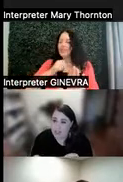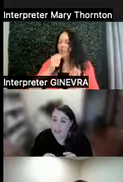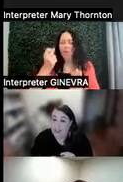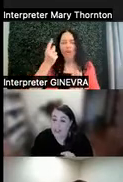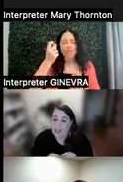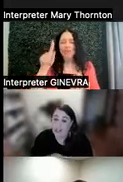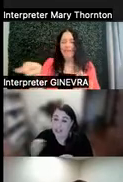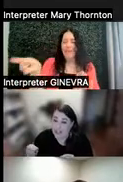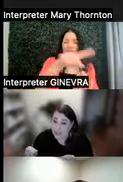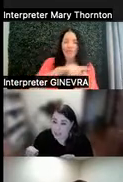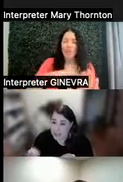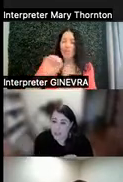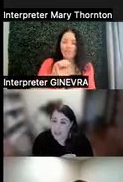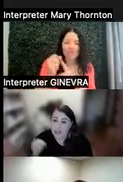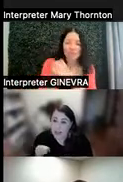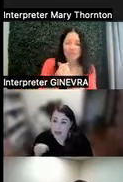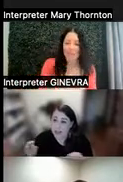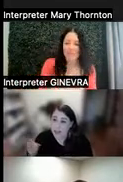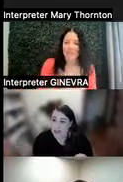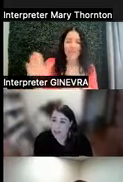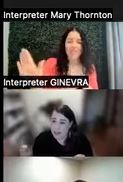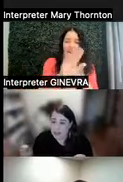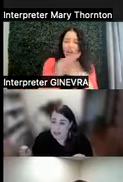The level of difficulty that they experience with different things.